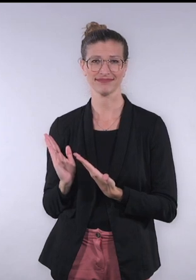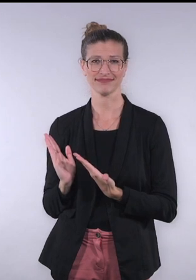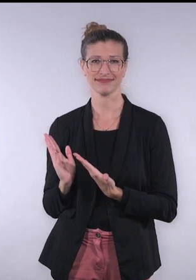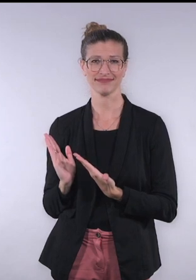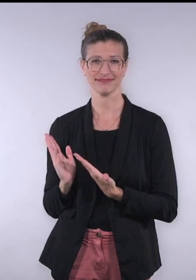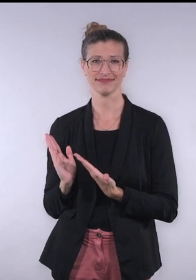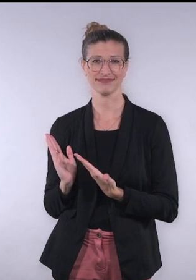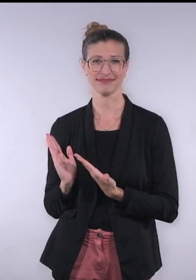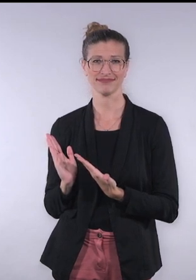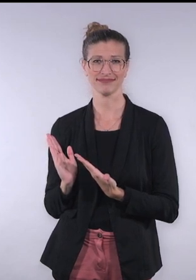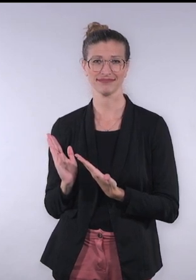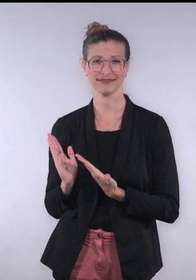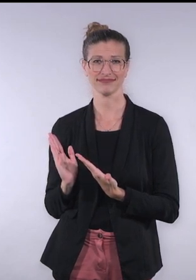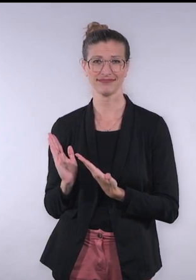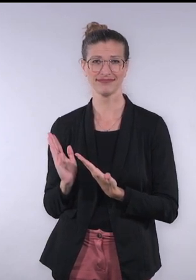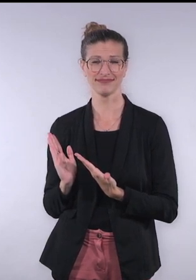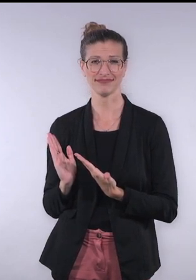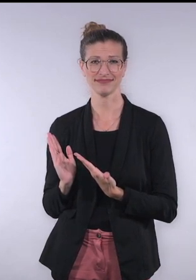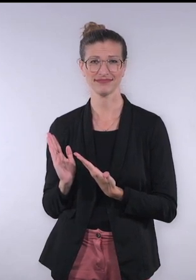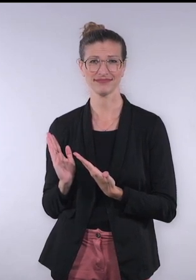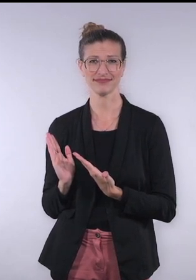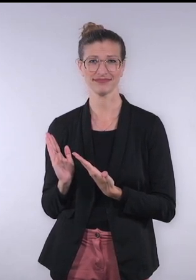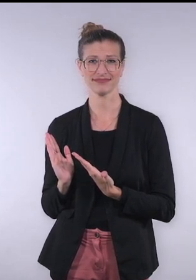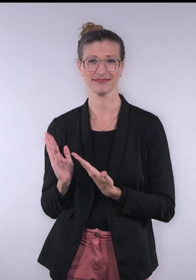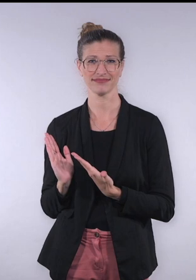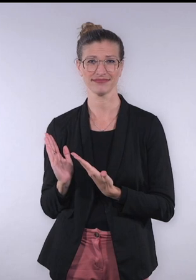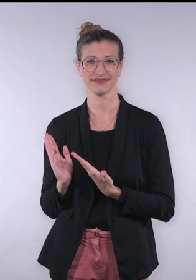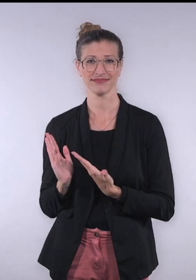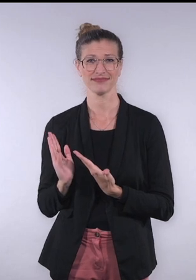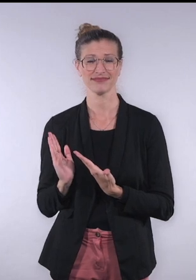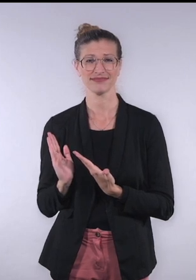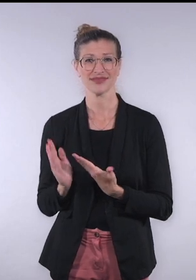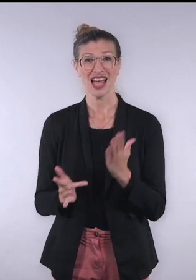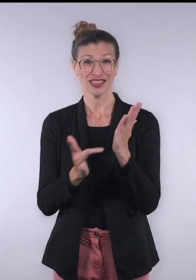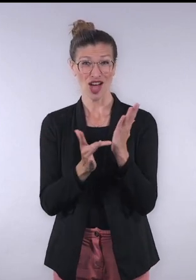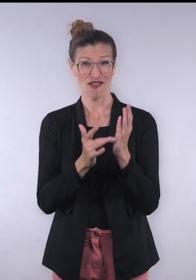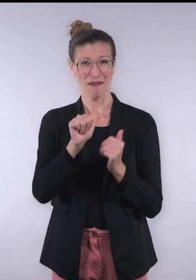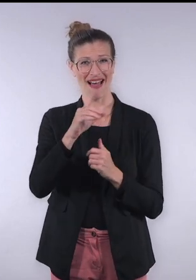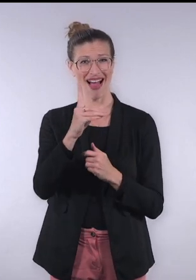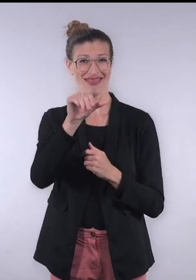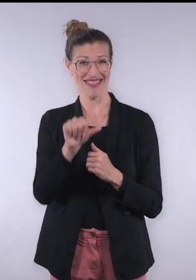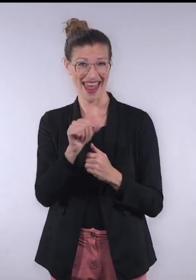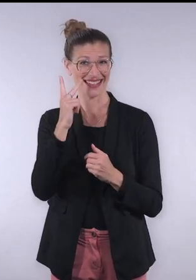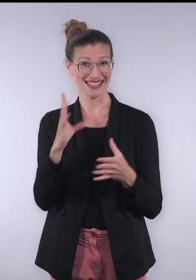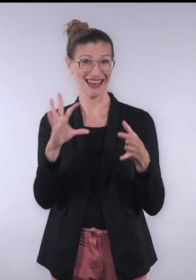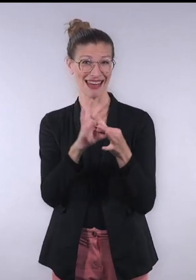UserWay´s technology meets compliance laws based on WCAG 2.1 AA standards and as required by the ADA.